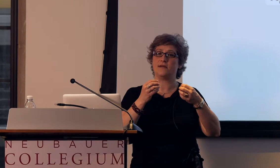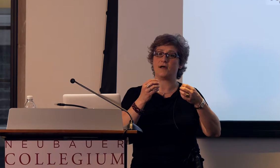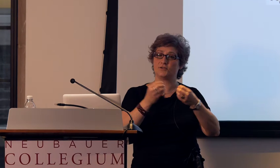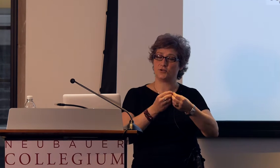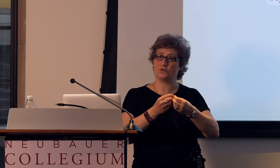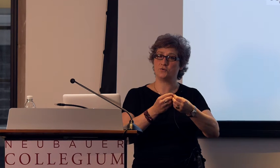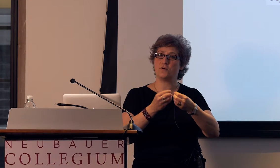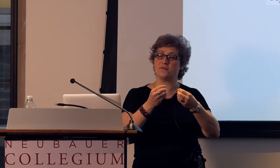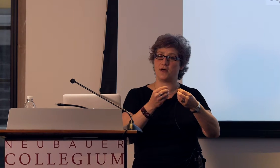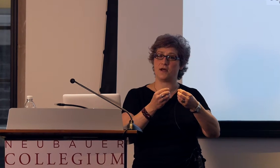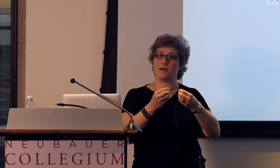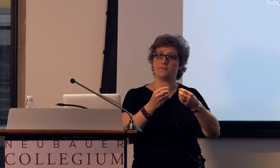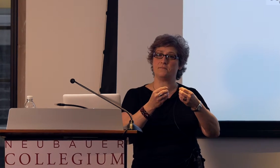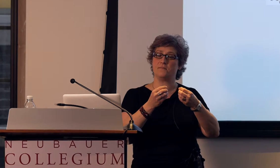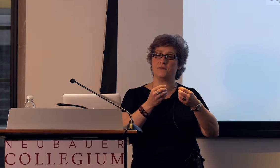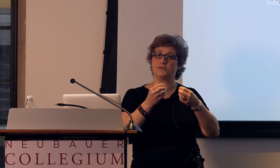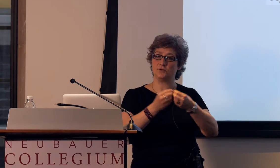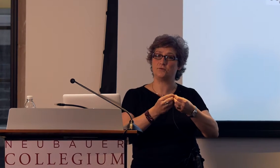to their comprehension score